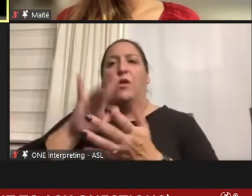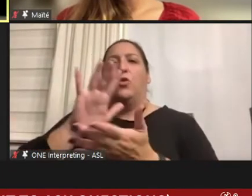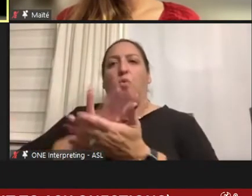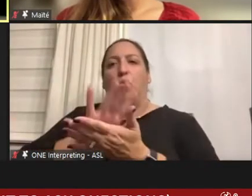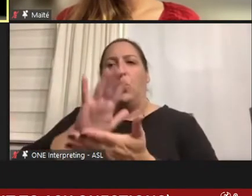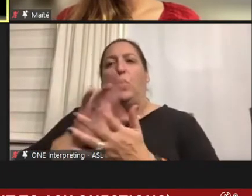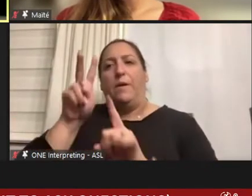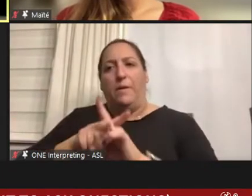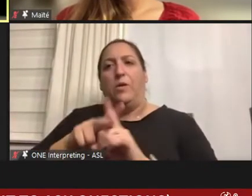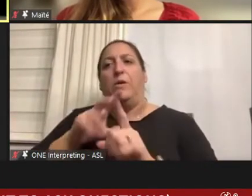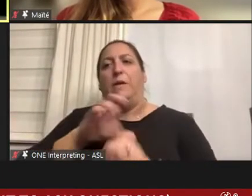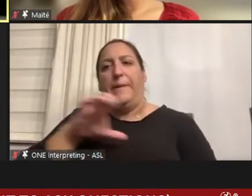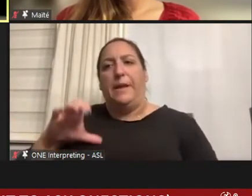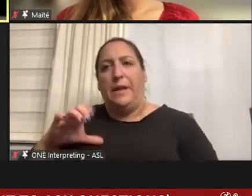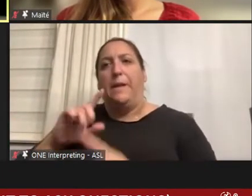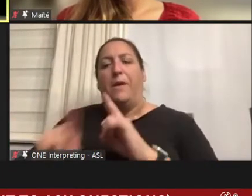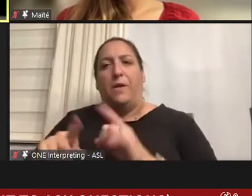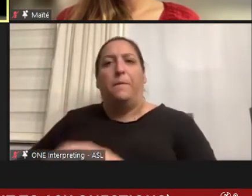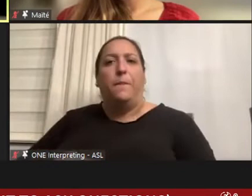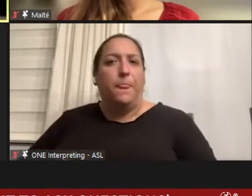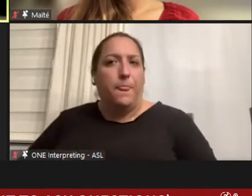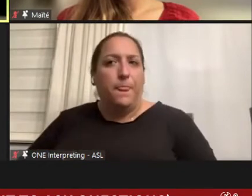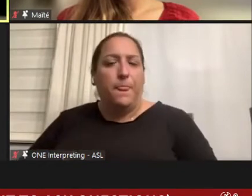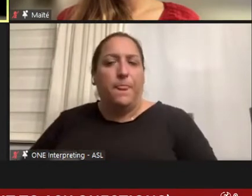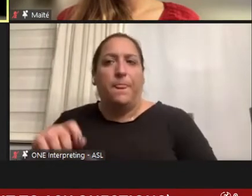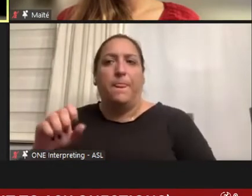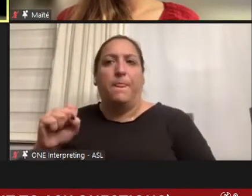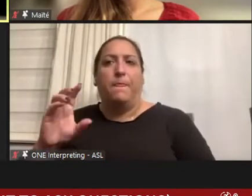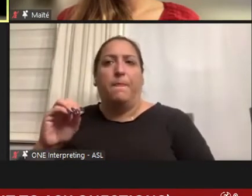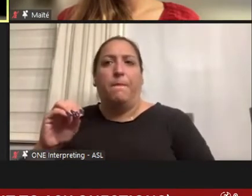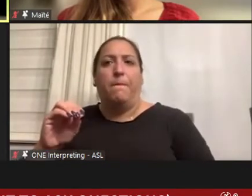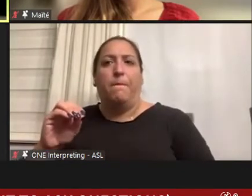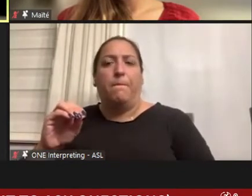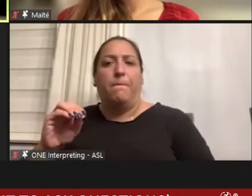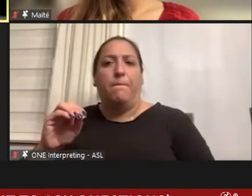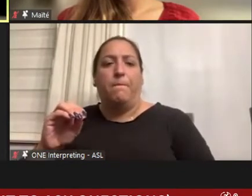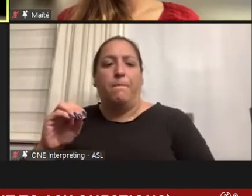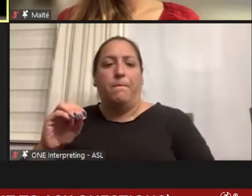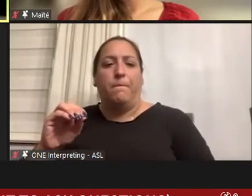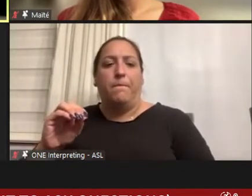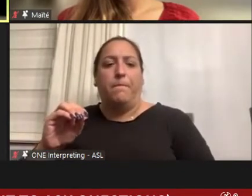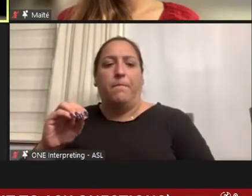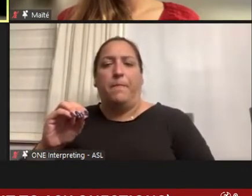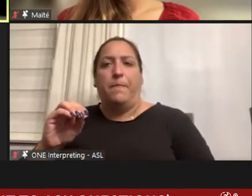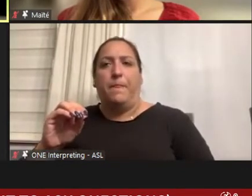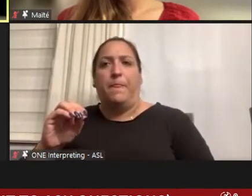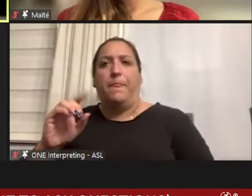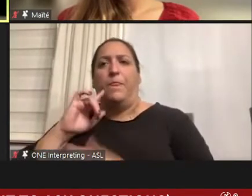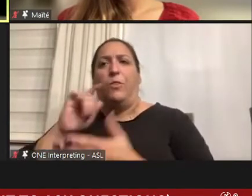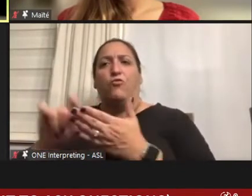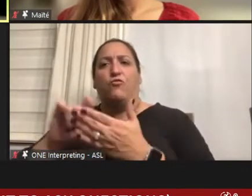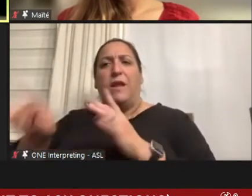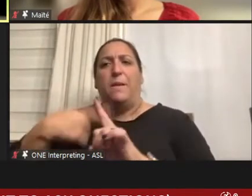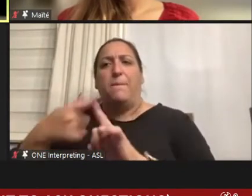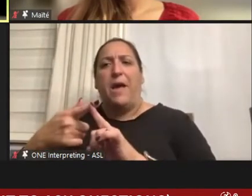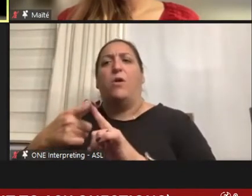and a rater. So when a student speaks or writes about their disability in the course